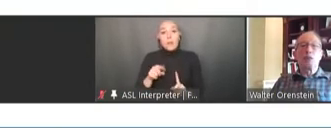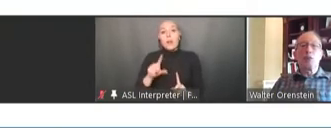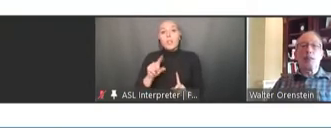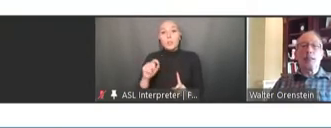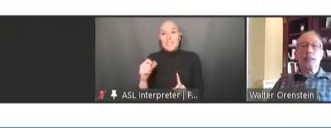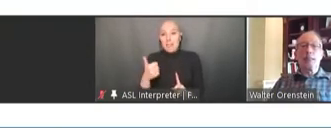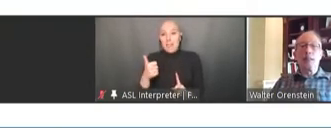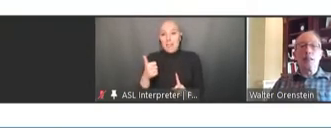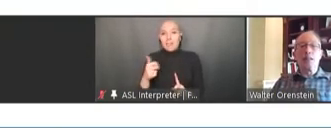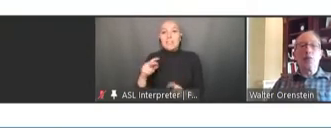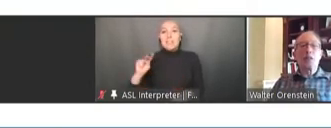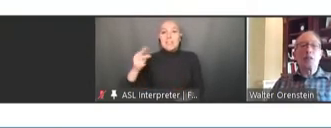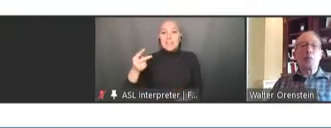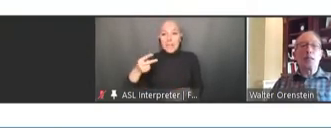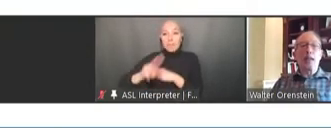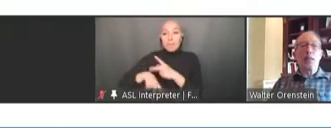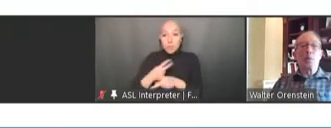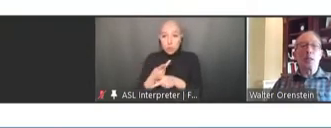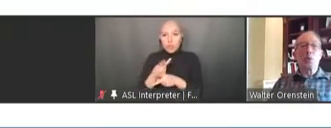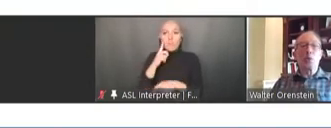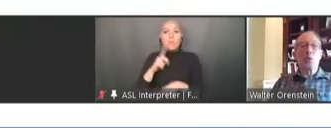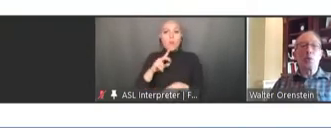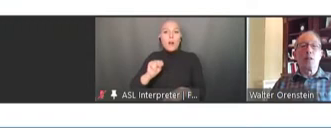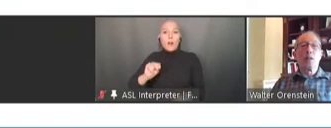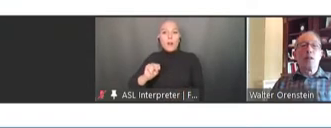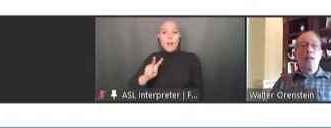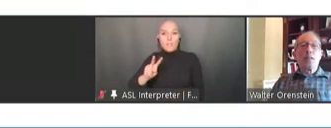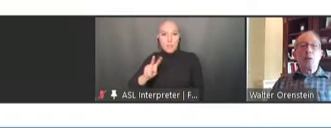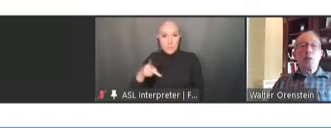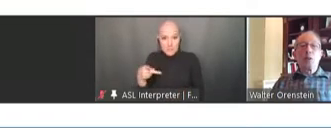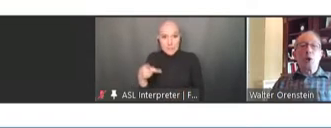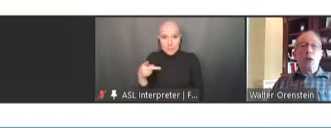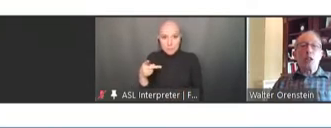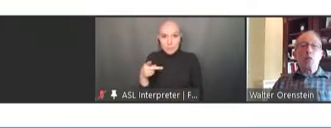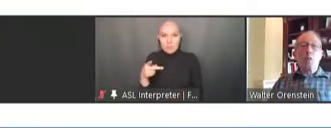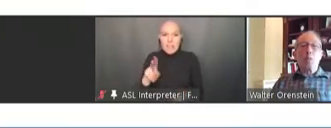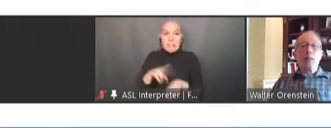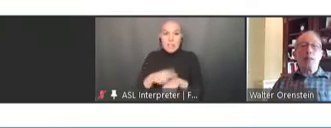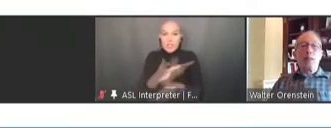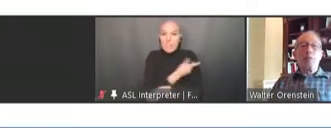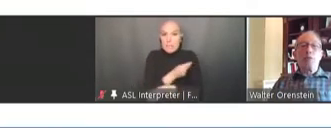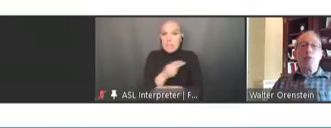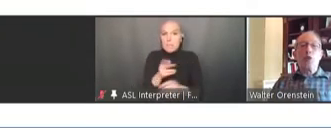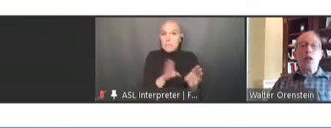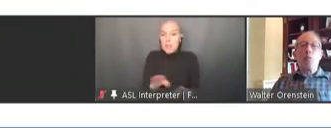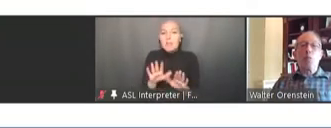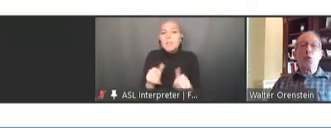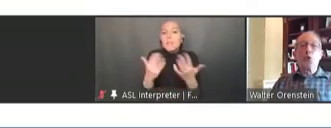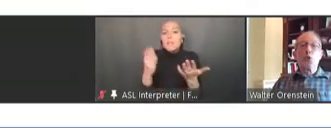you an idea of what some of the aspects were. So, it starts from the beginning, develop new